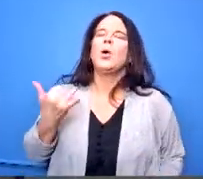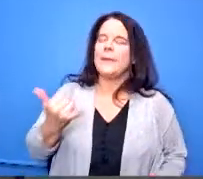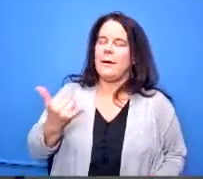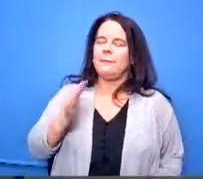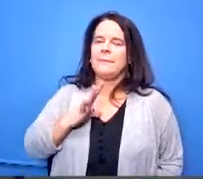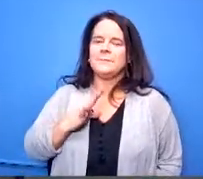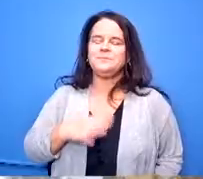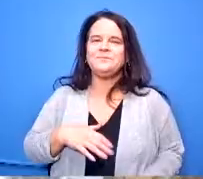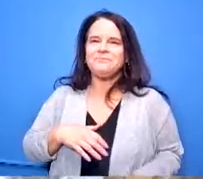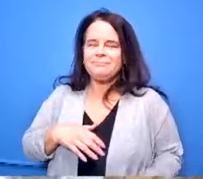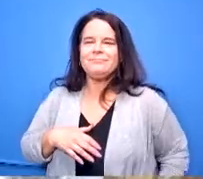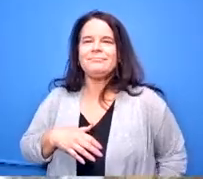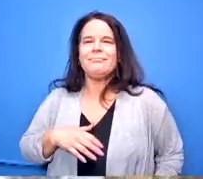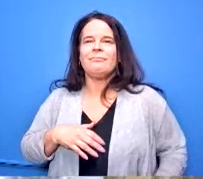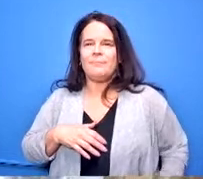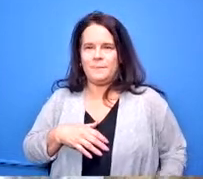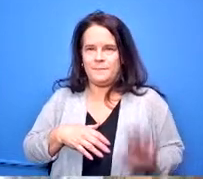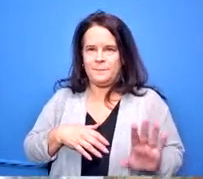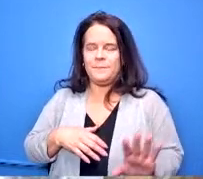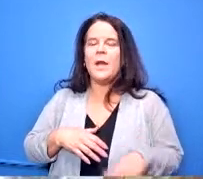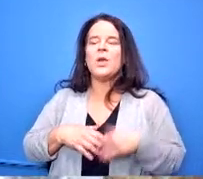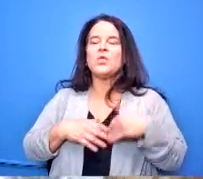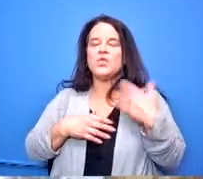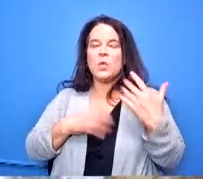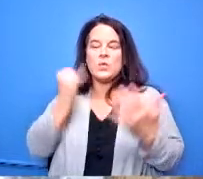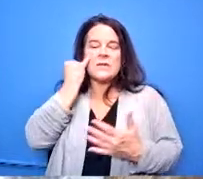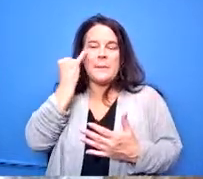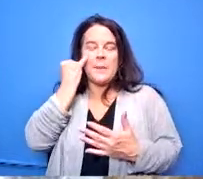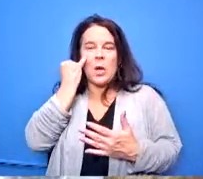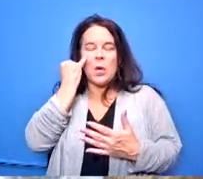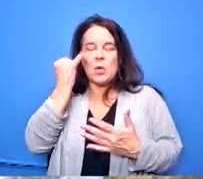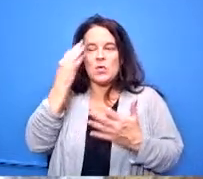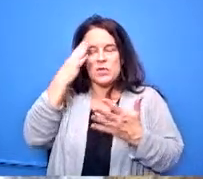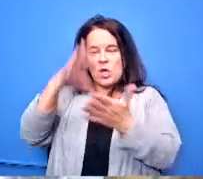there ways for our students to say if they did go into a central state a world before say a wright